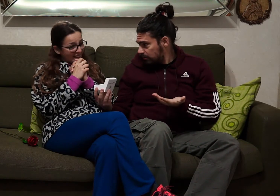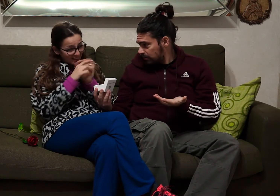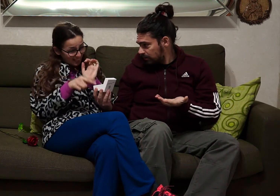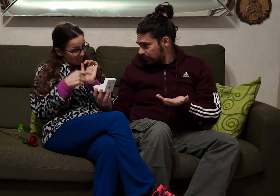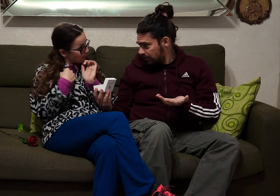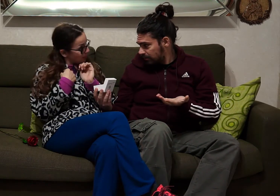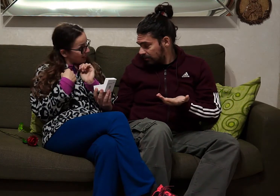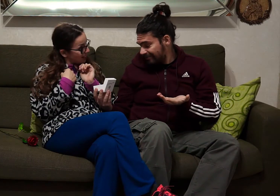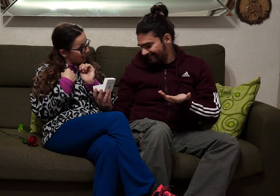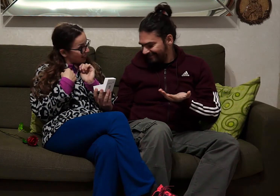for me?